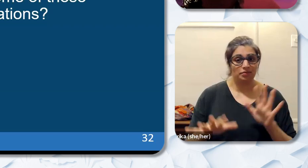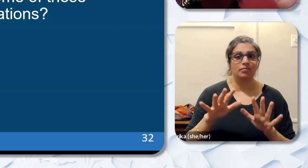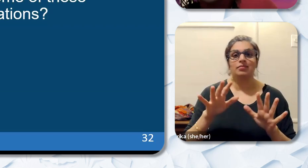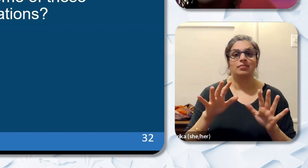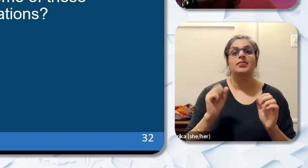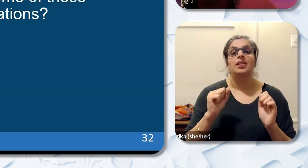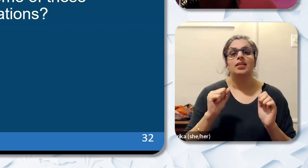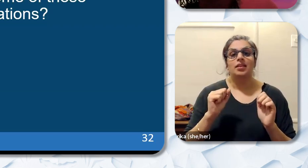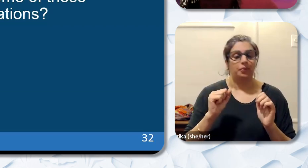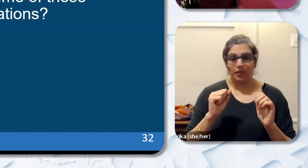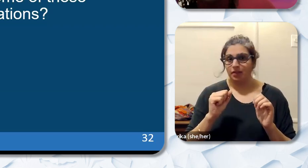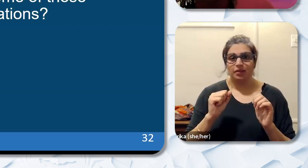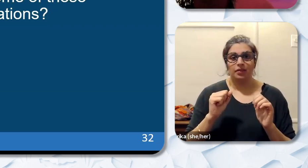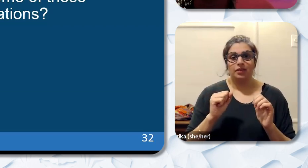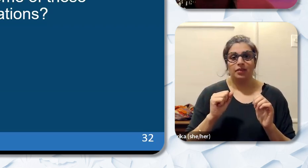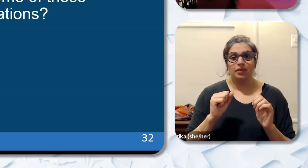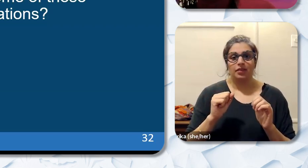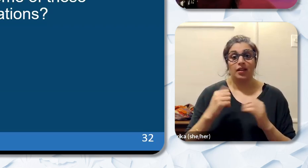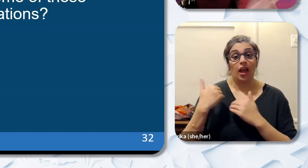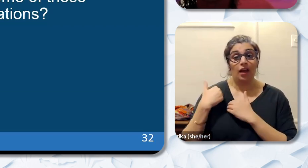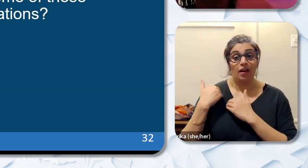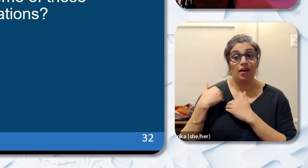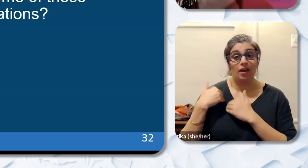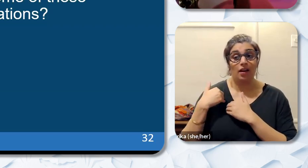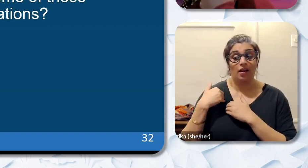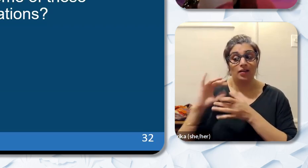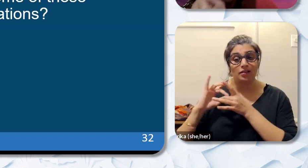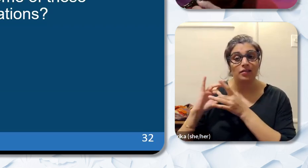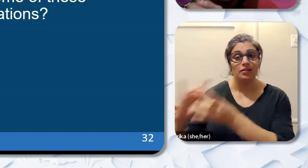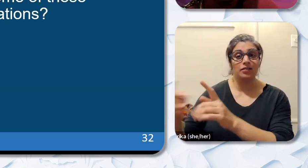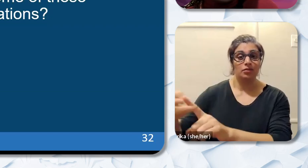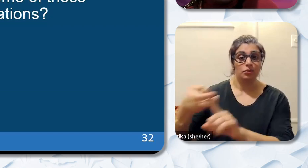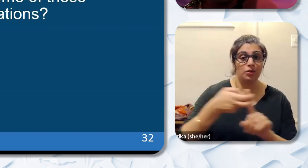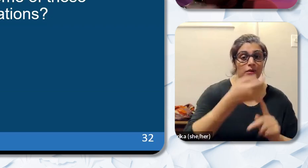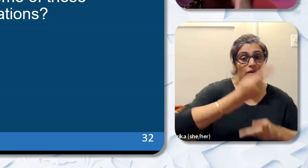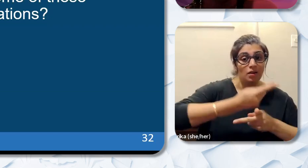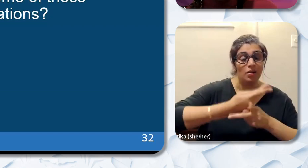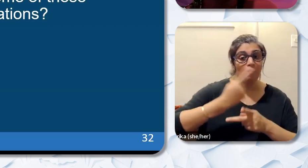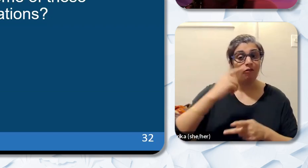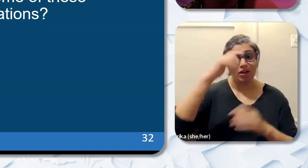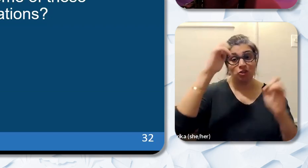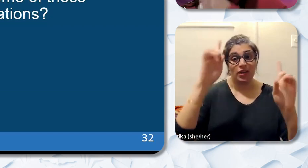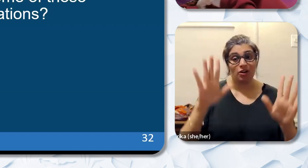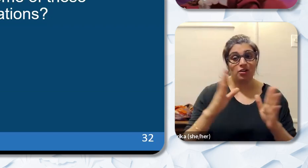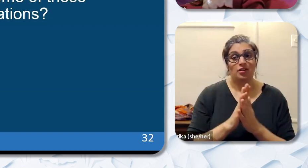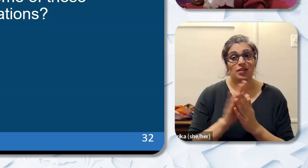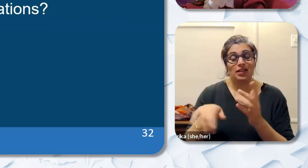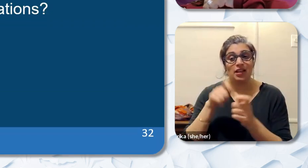you can tie accountability to the recruitment and retention of edu educators especially in the early